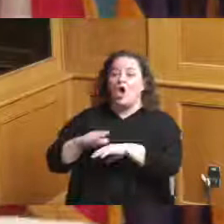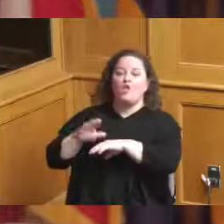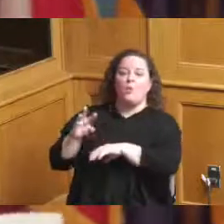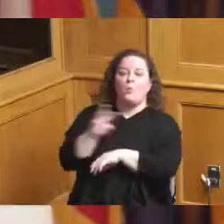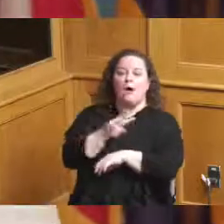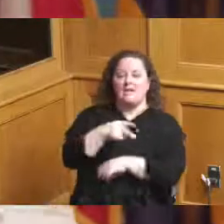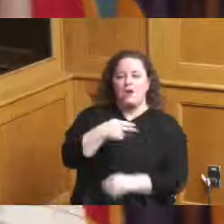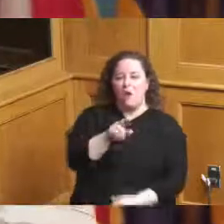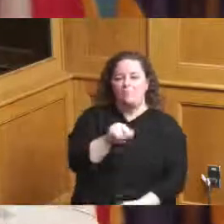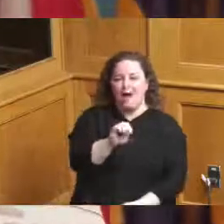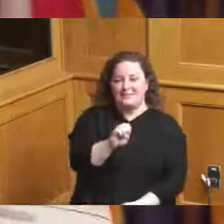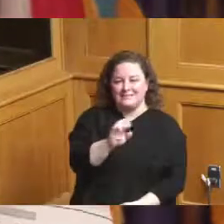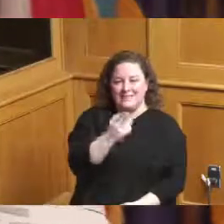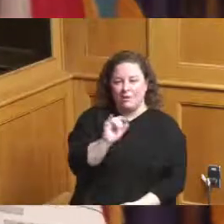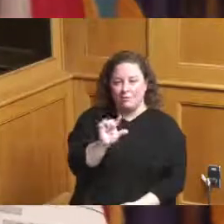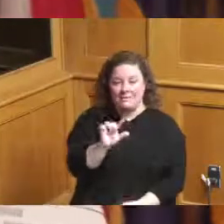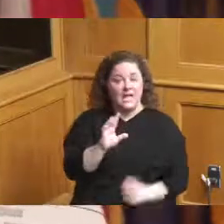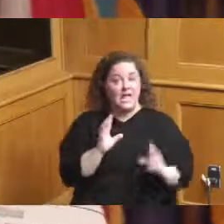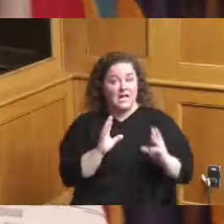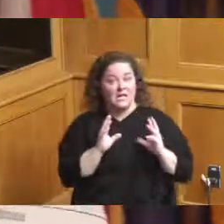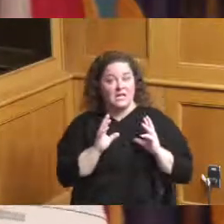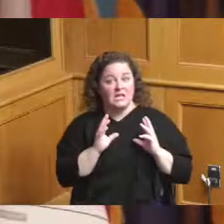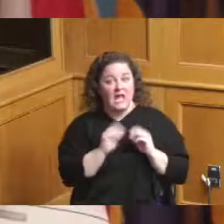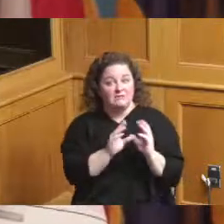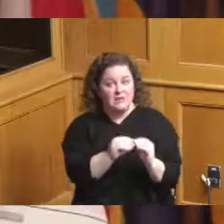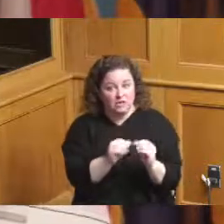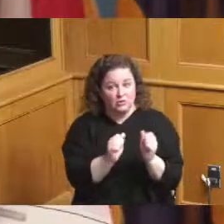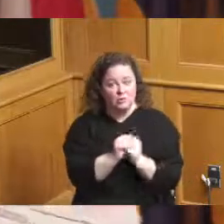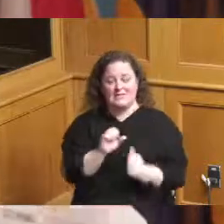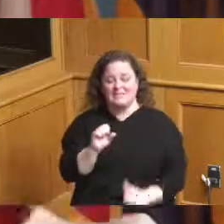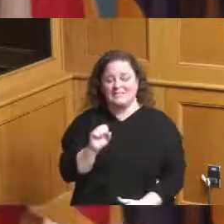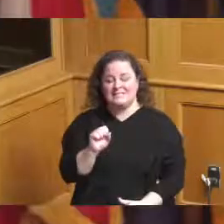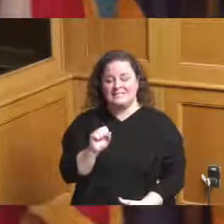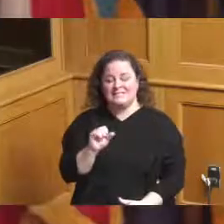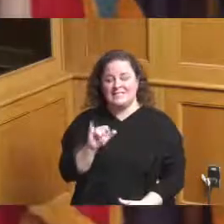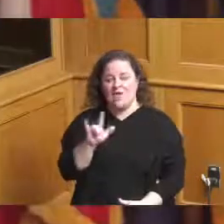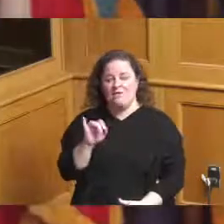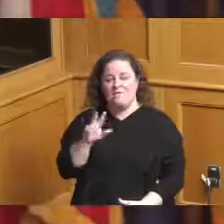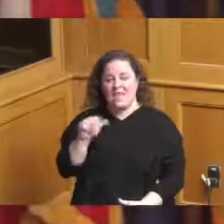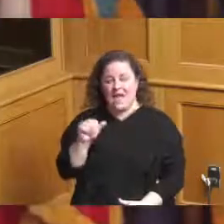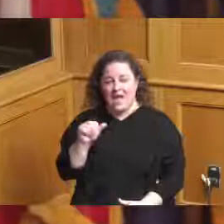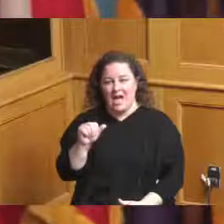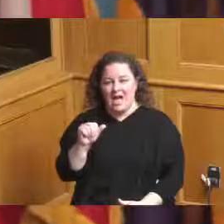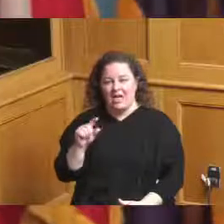he's on the Convention Facility Authority and he's in here he's a caucasian gentleman